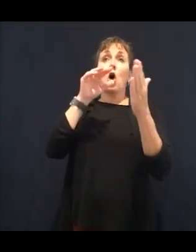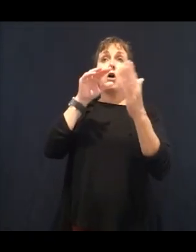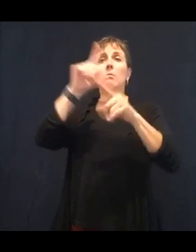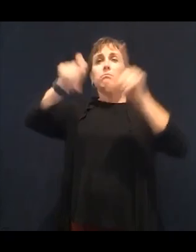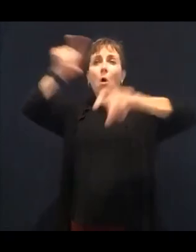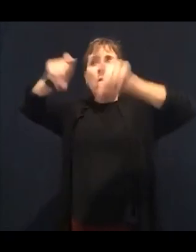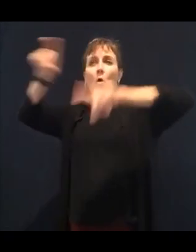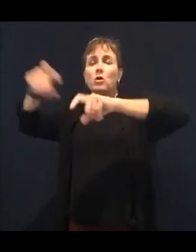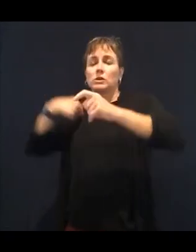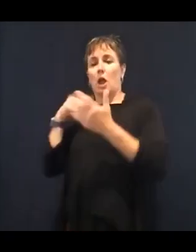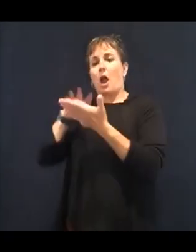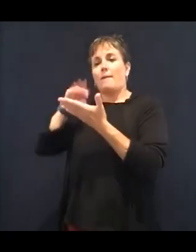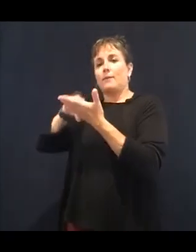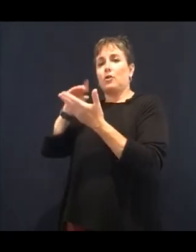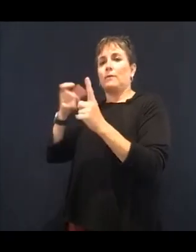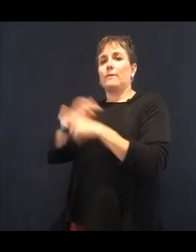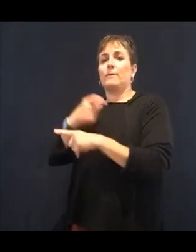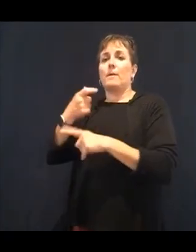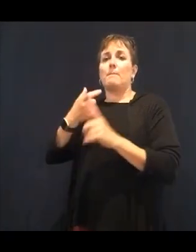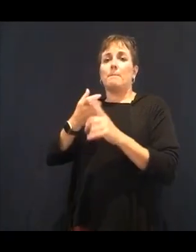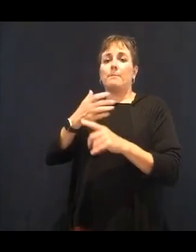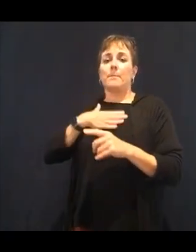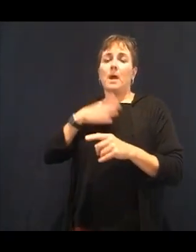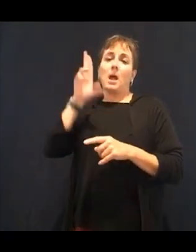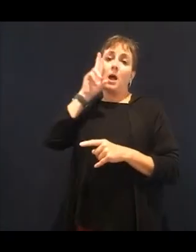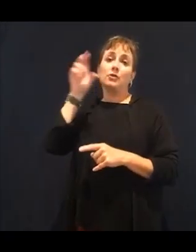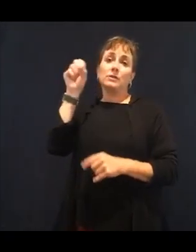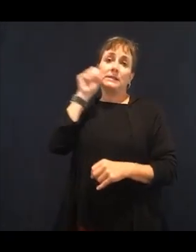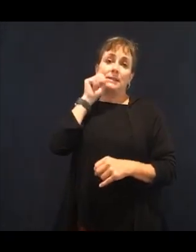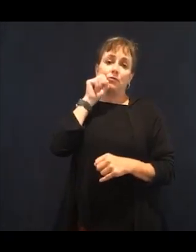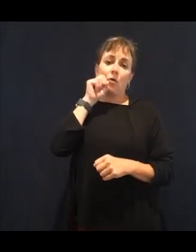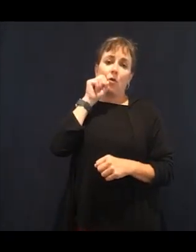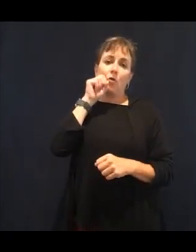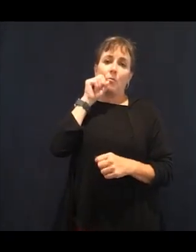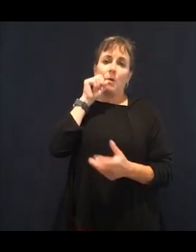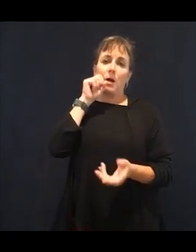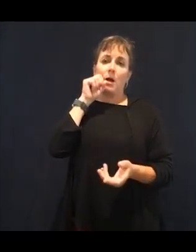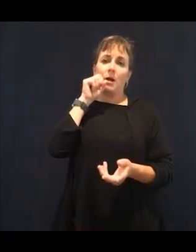universities that we have funded, that it's whoever's putting more money